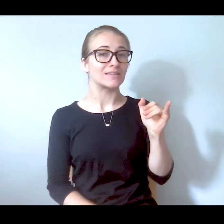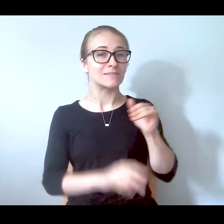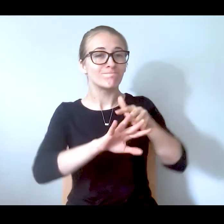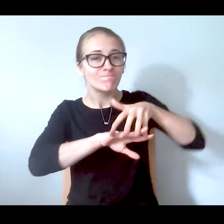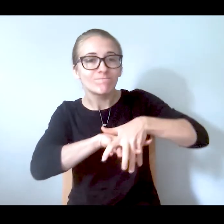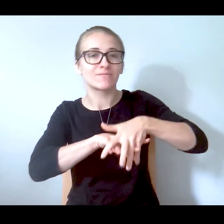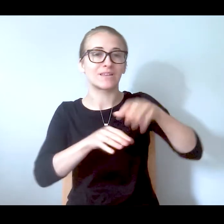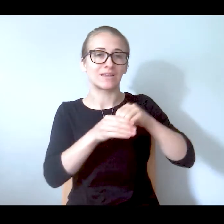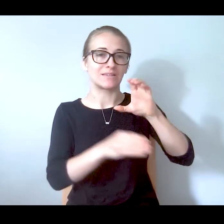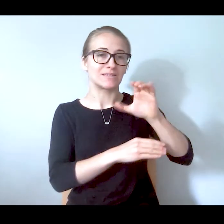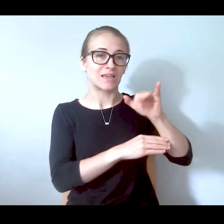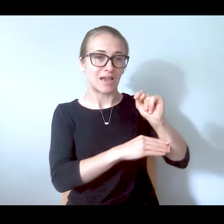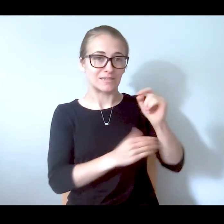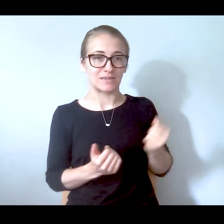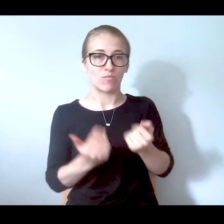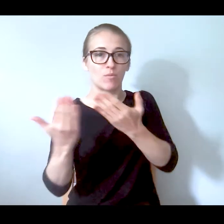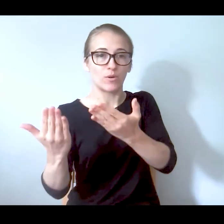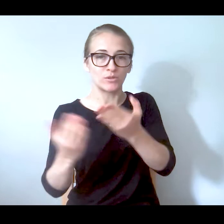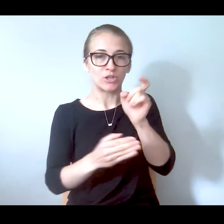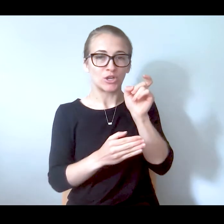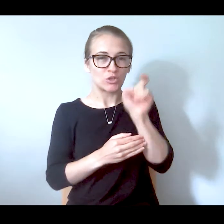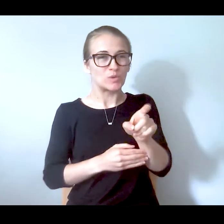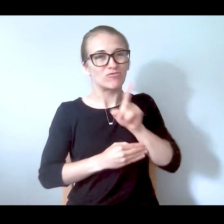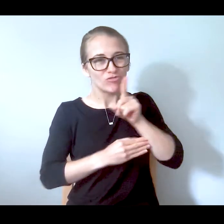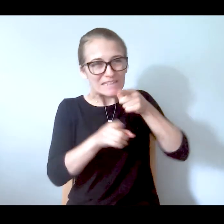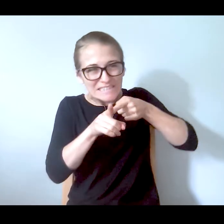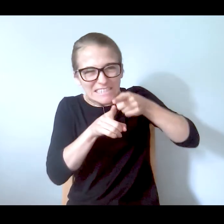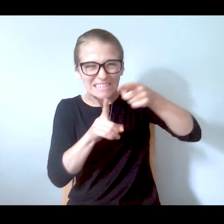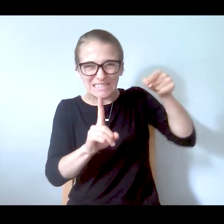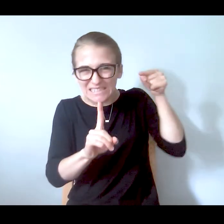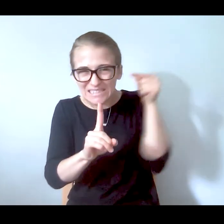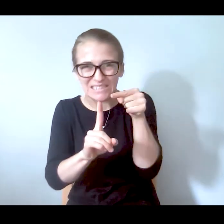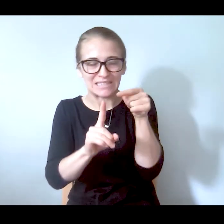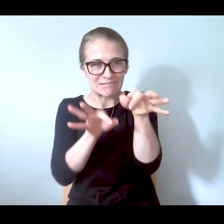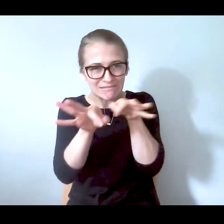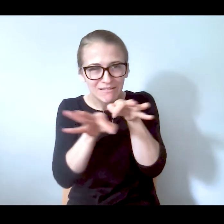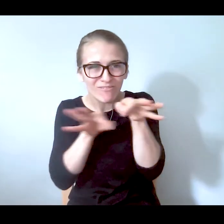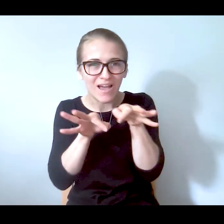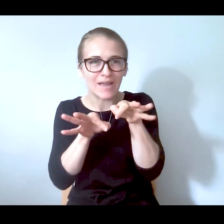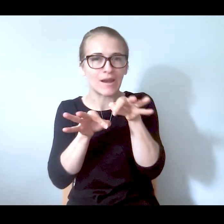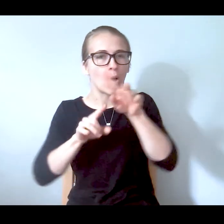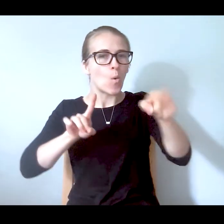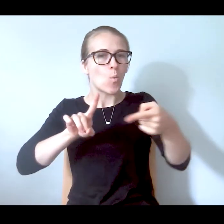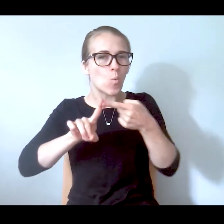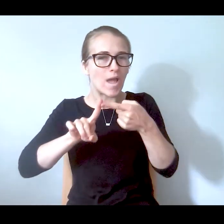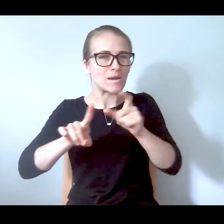our CCIT proposal, you need to narrowly define the points at which the police might be necessary.